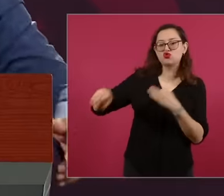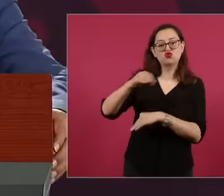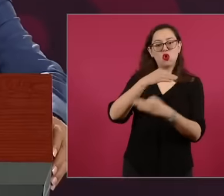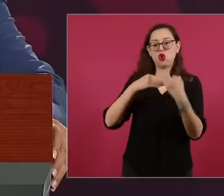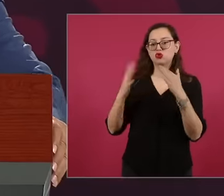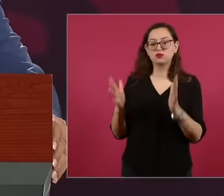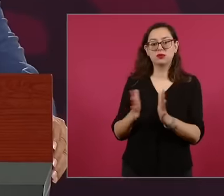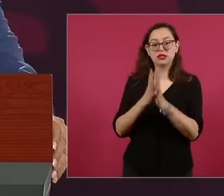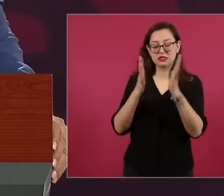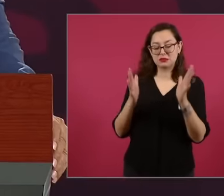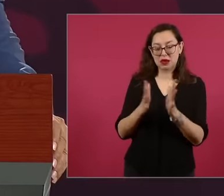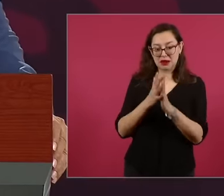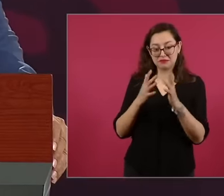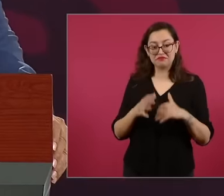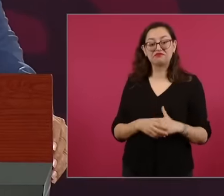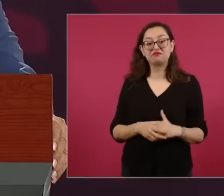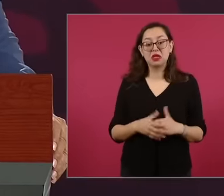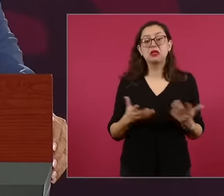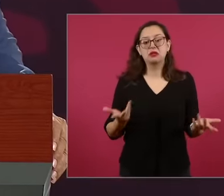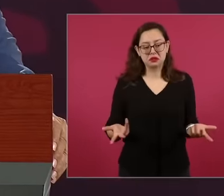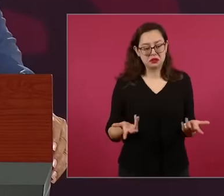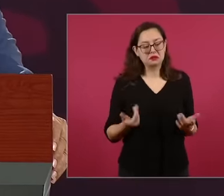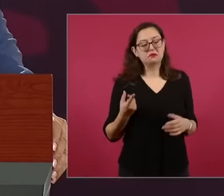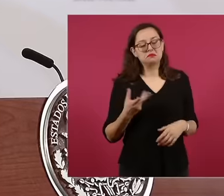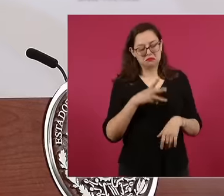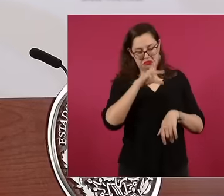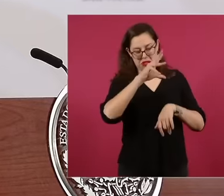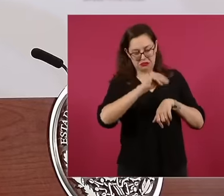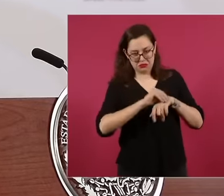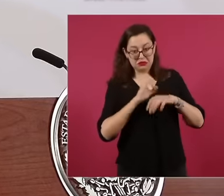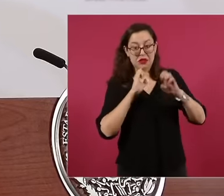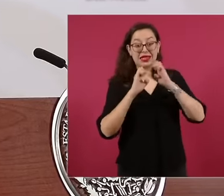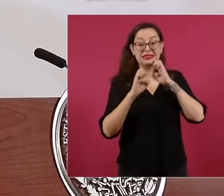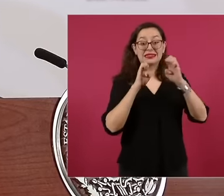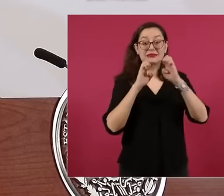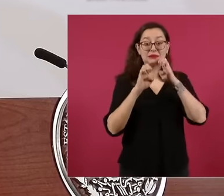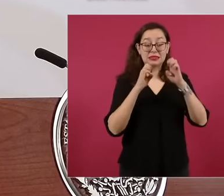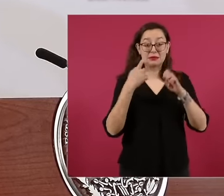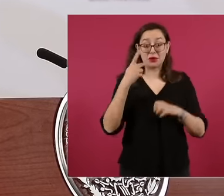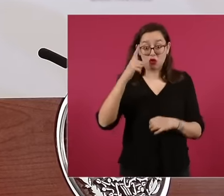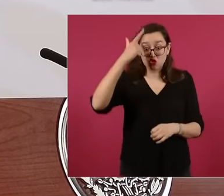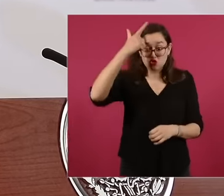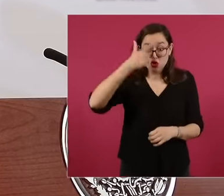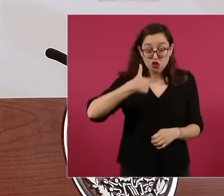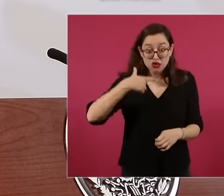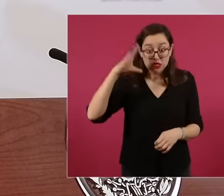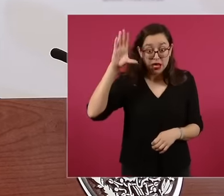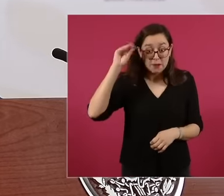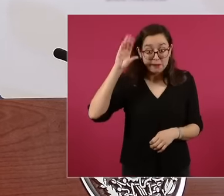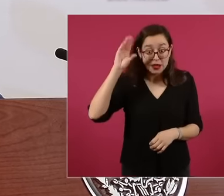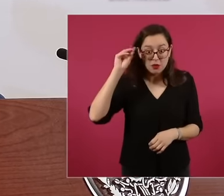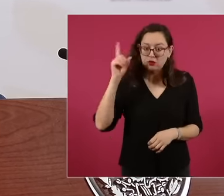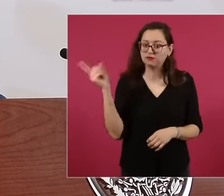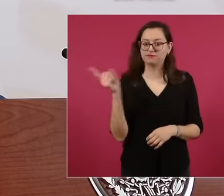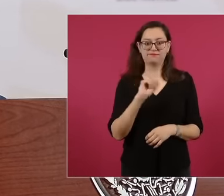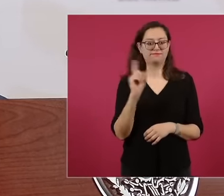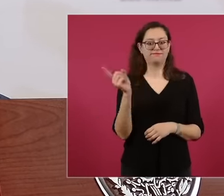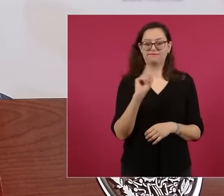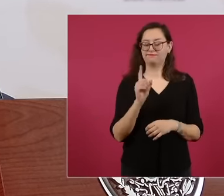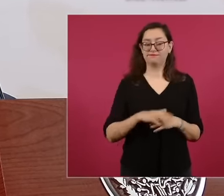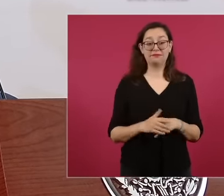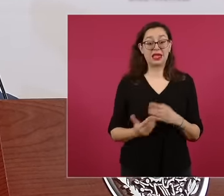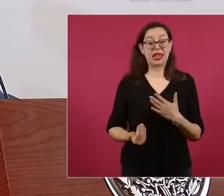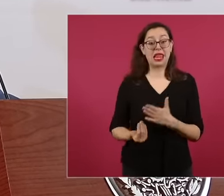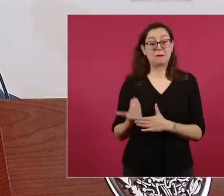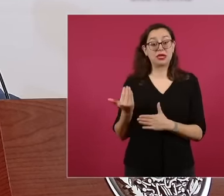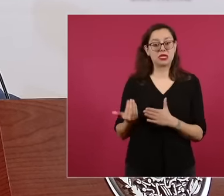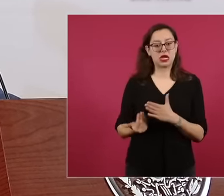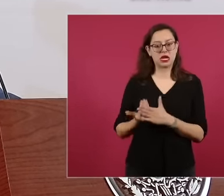interview with me but he does it in the morning or at noon, that is,